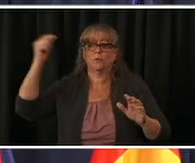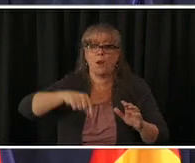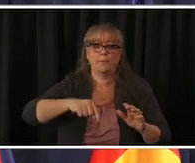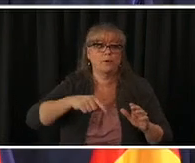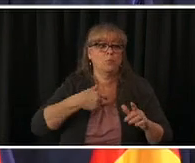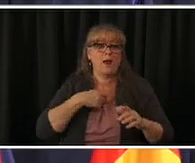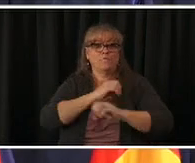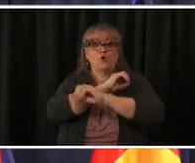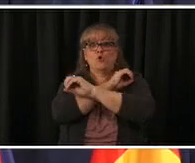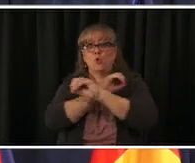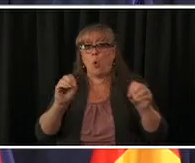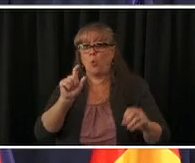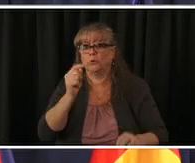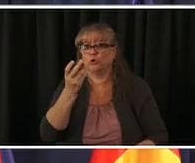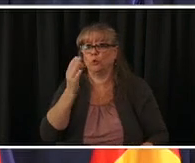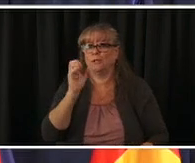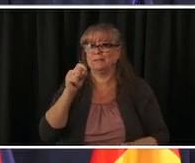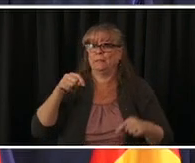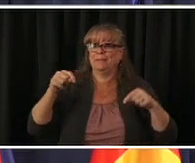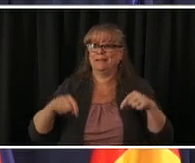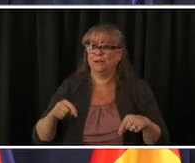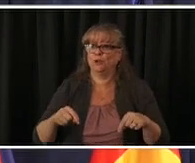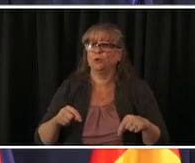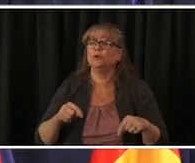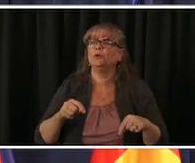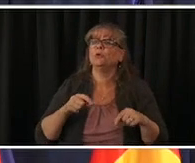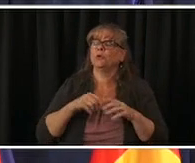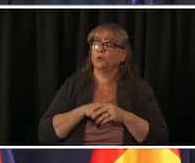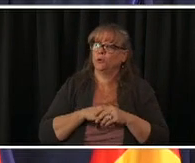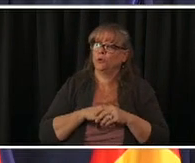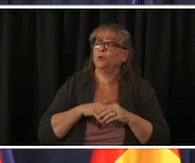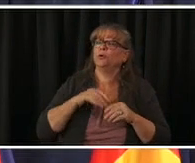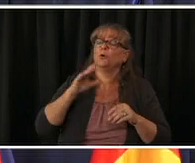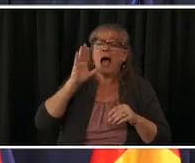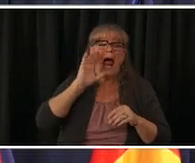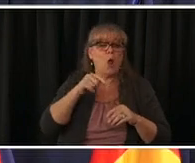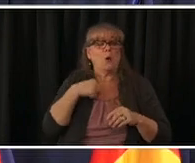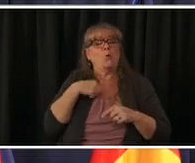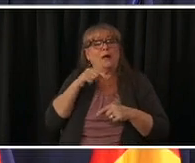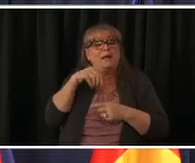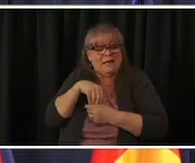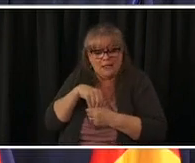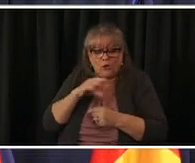domestic tourism not as strong as usual i do think that we are poised for a strong economic recovery